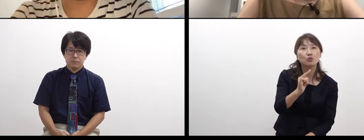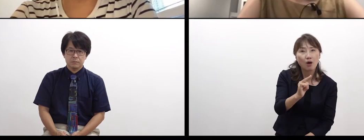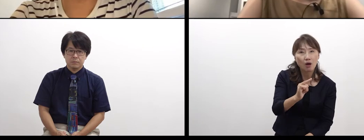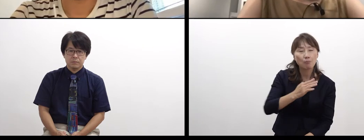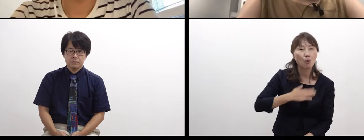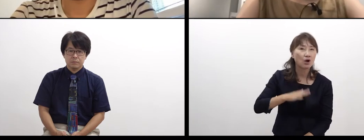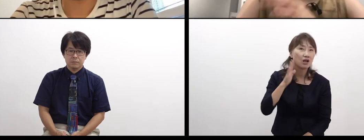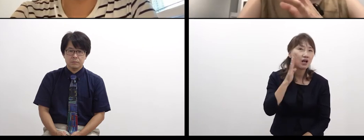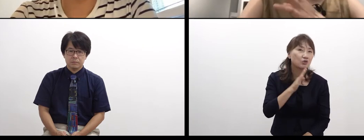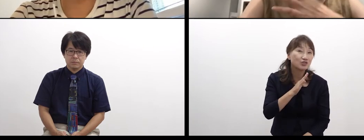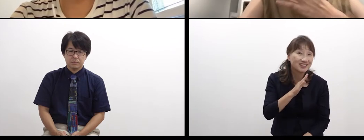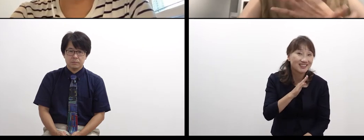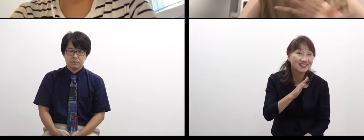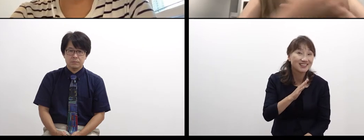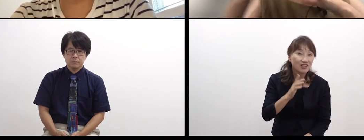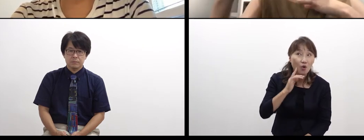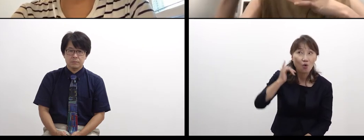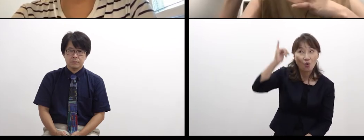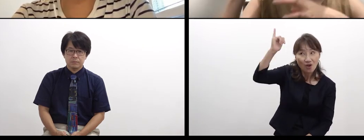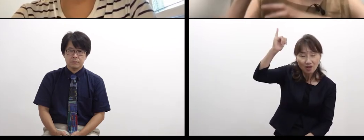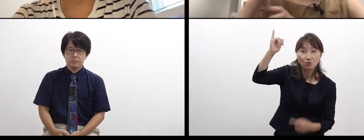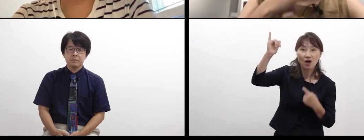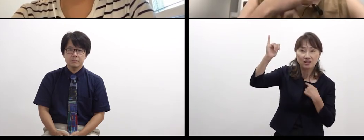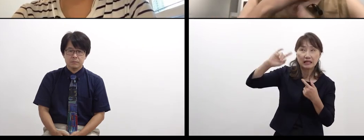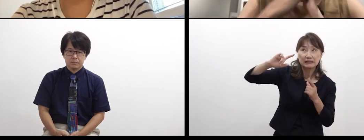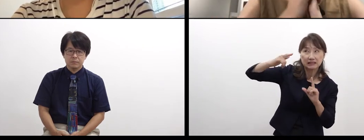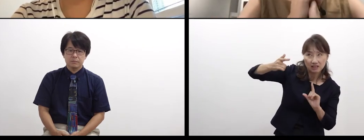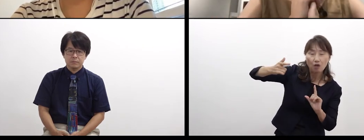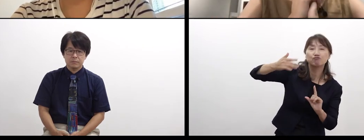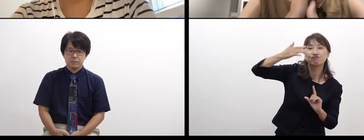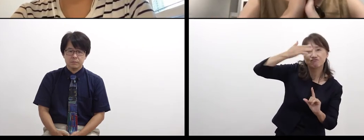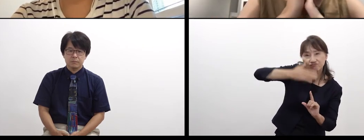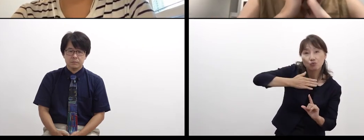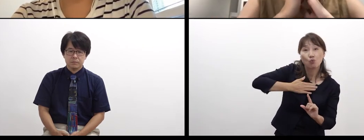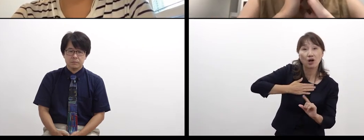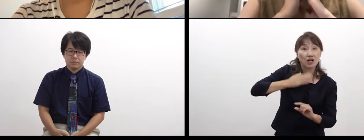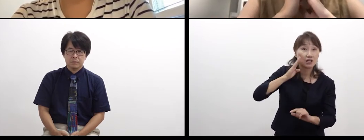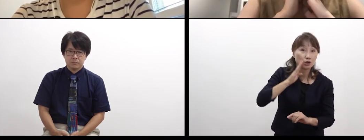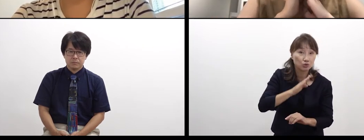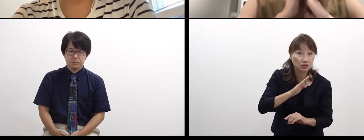it’s easy to feel the difference between me and my parents. But at the same time,